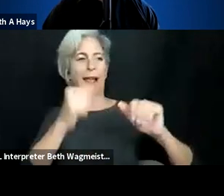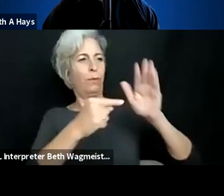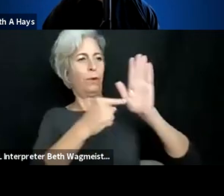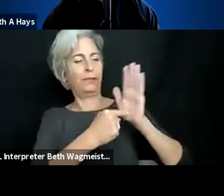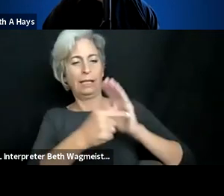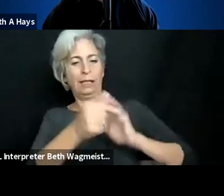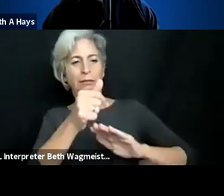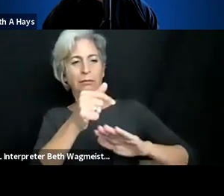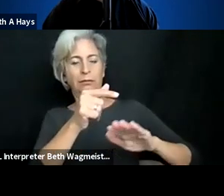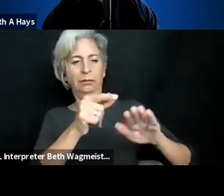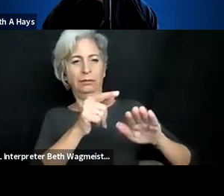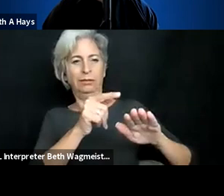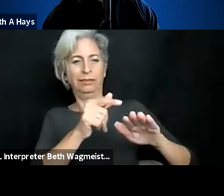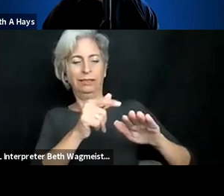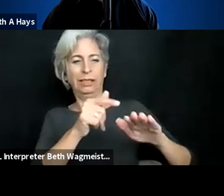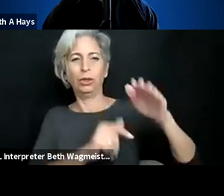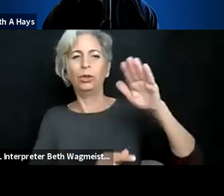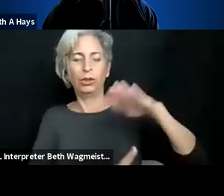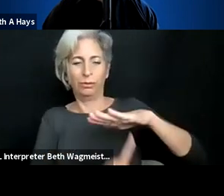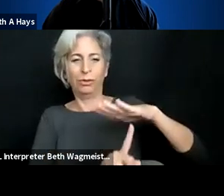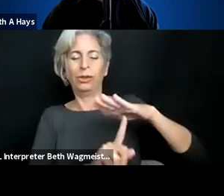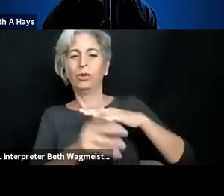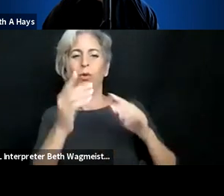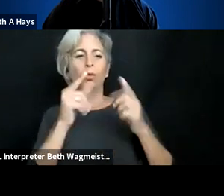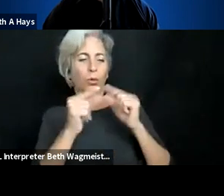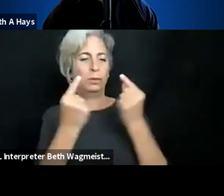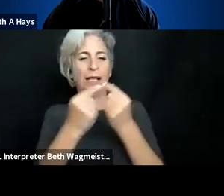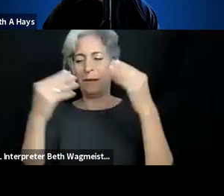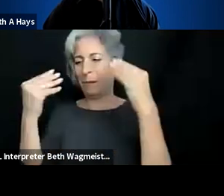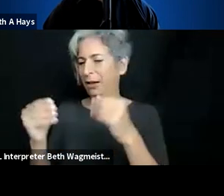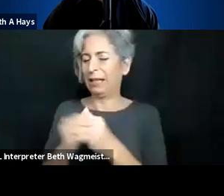our graduates acquire and how those skills can empower underrepresented